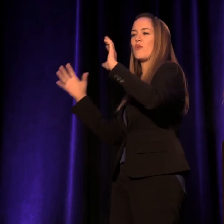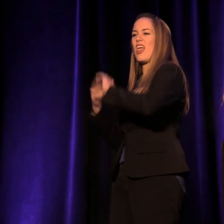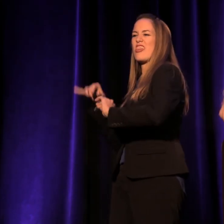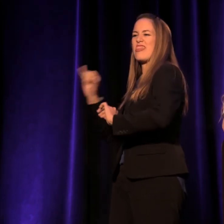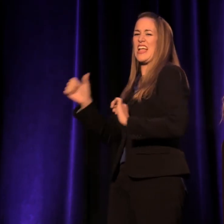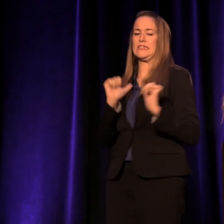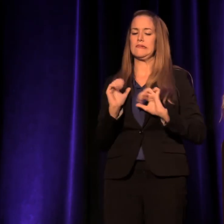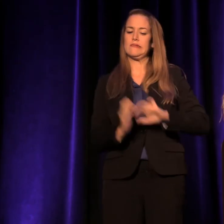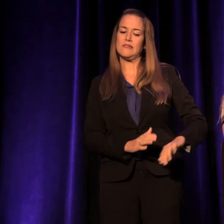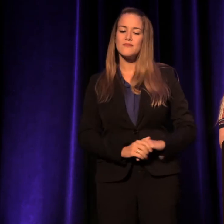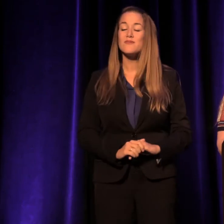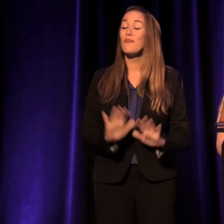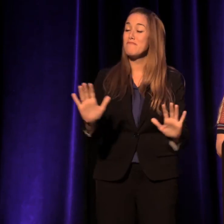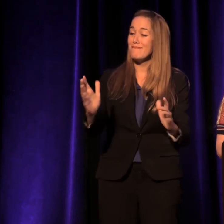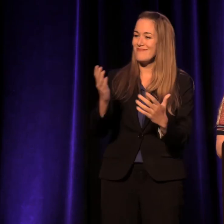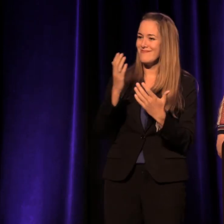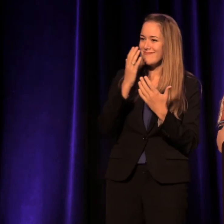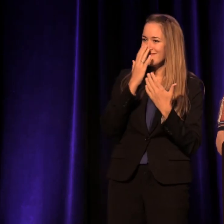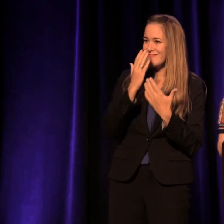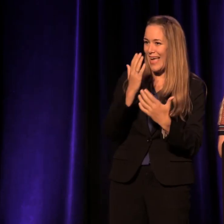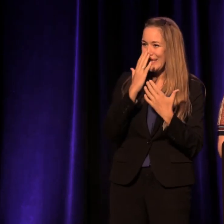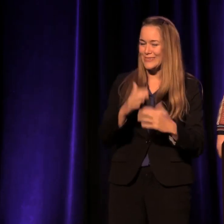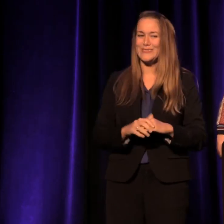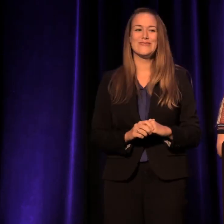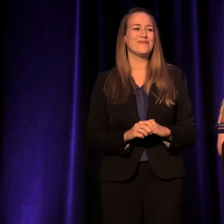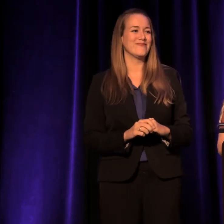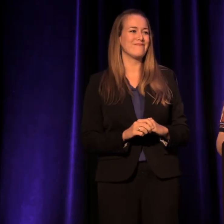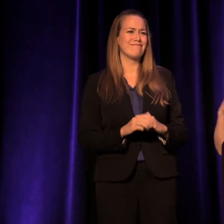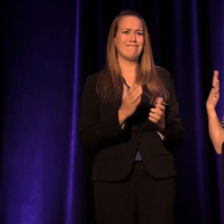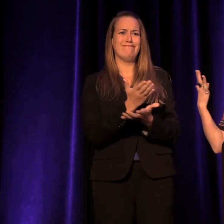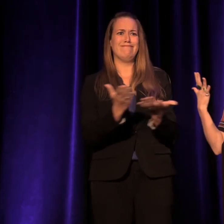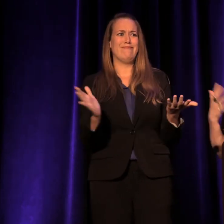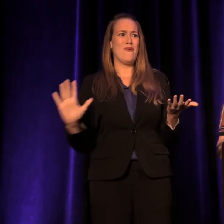So thank you for being able to do and make